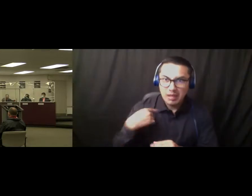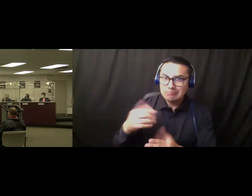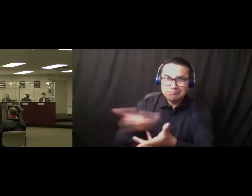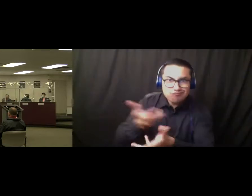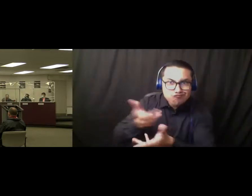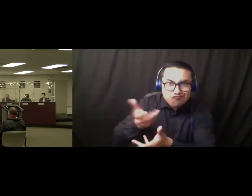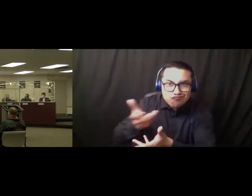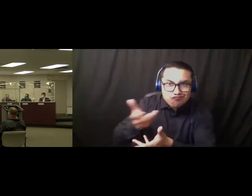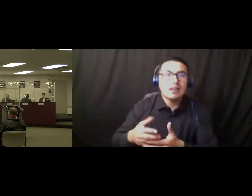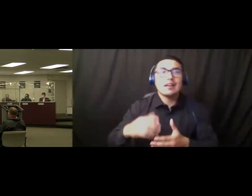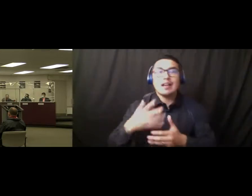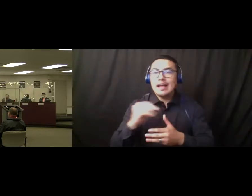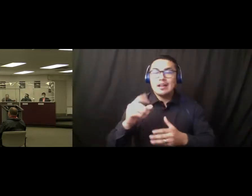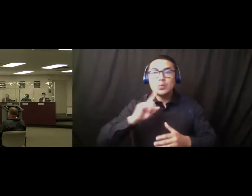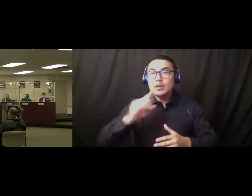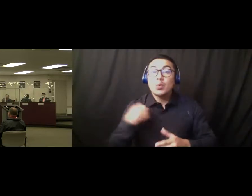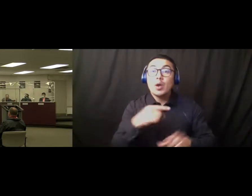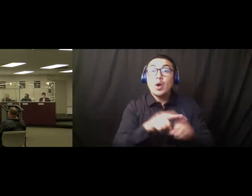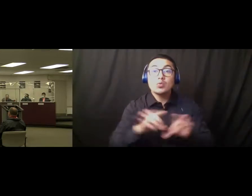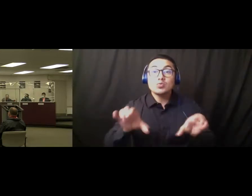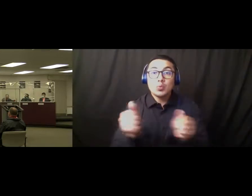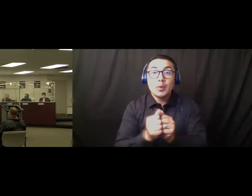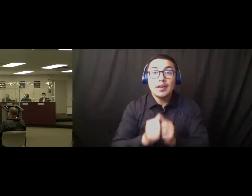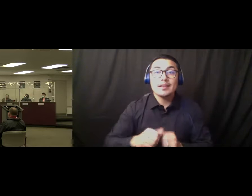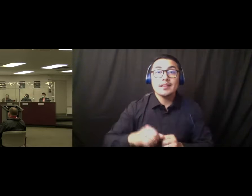And we also are working with Cal State Long Beach in the Engineering Program